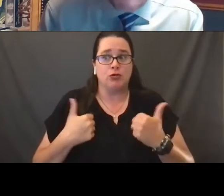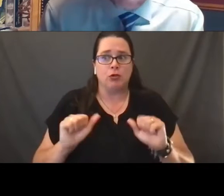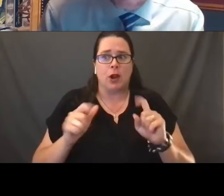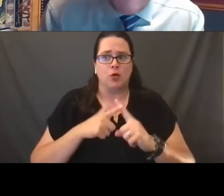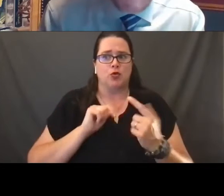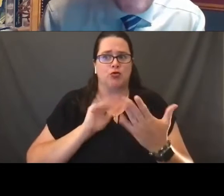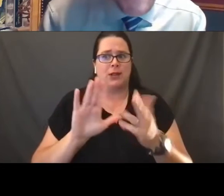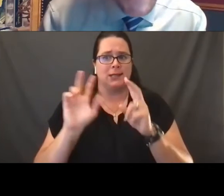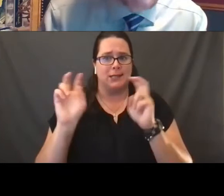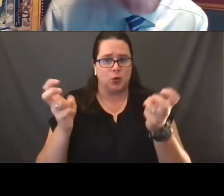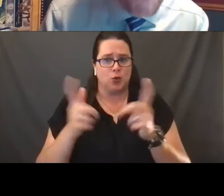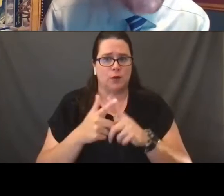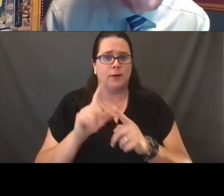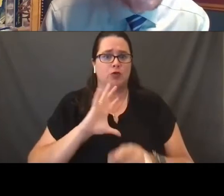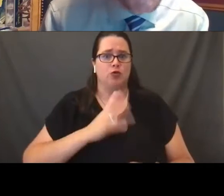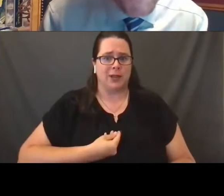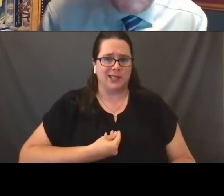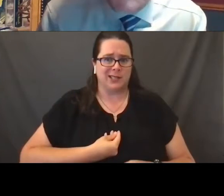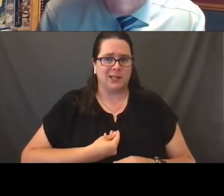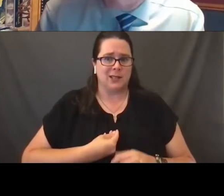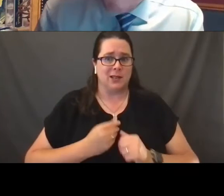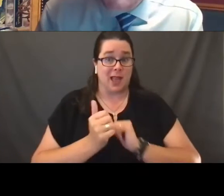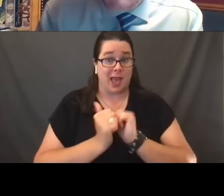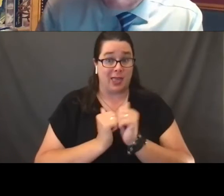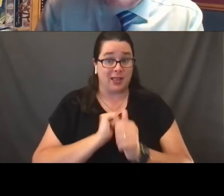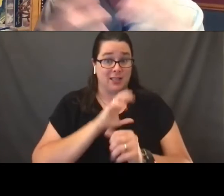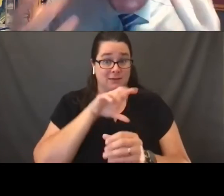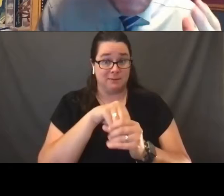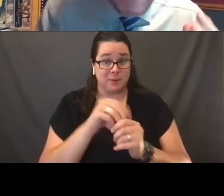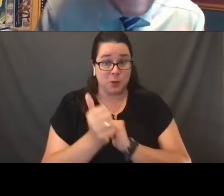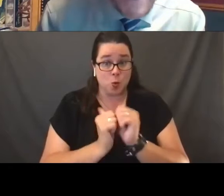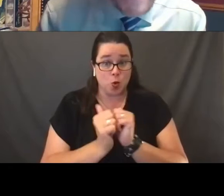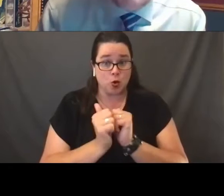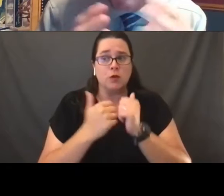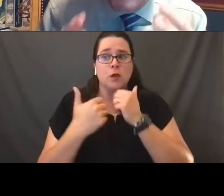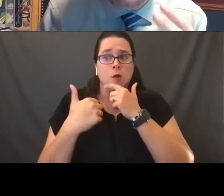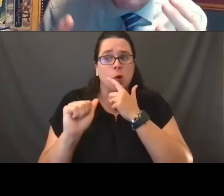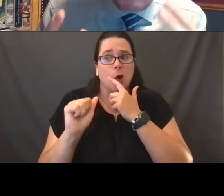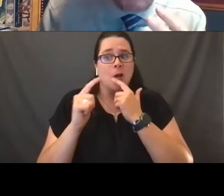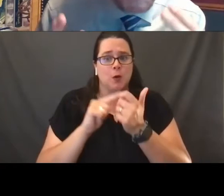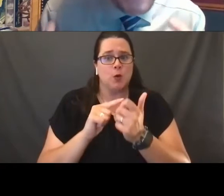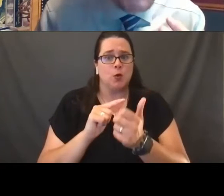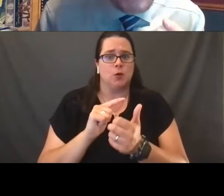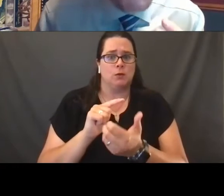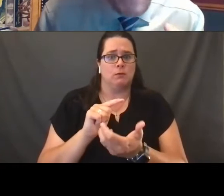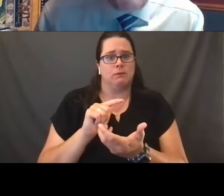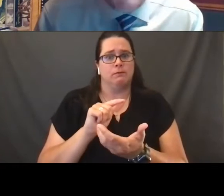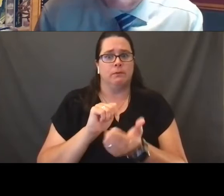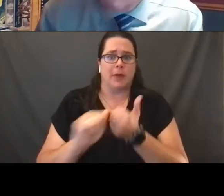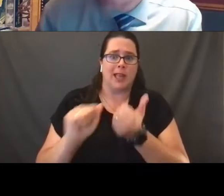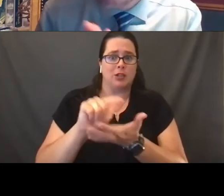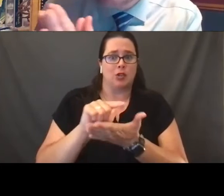of transgender involvement in sports, tried to legislate and to ban certain transgender athletes